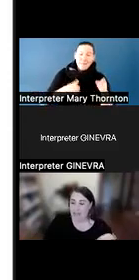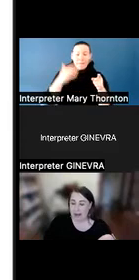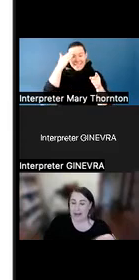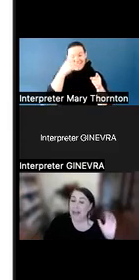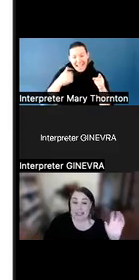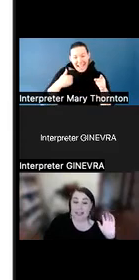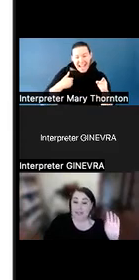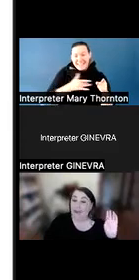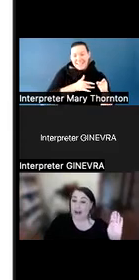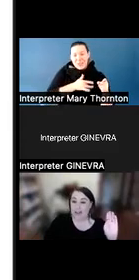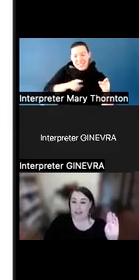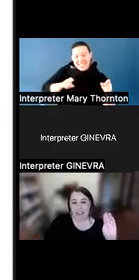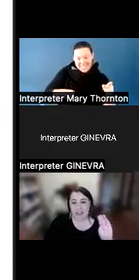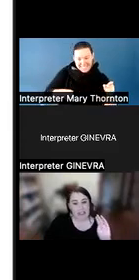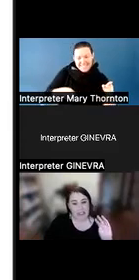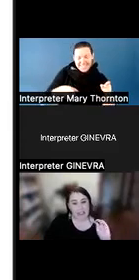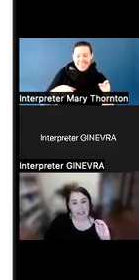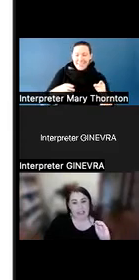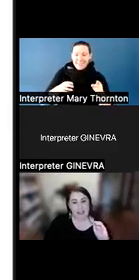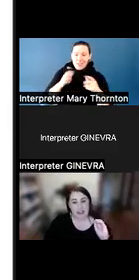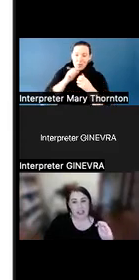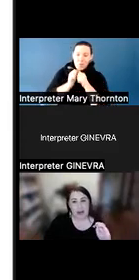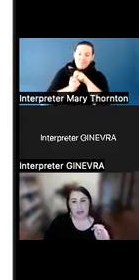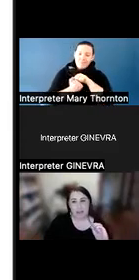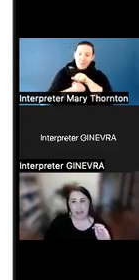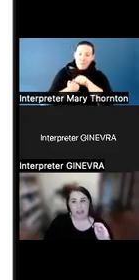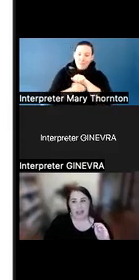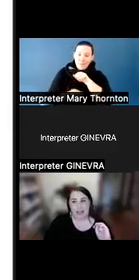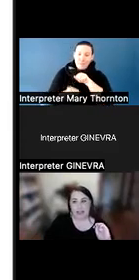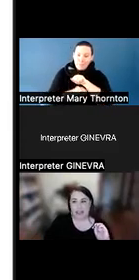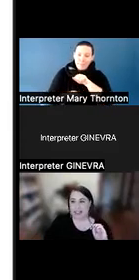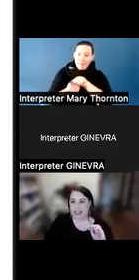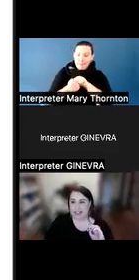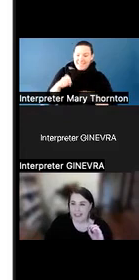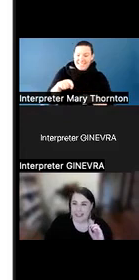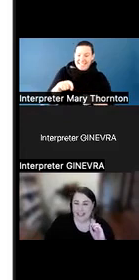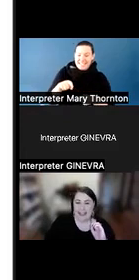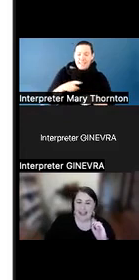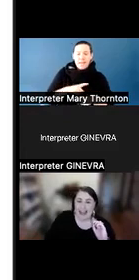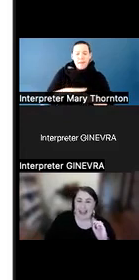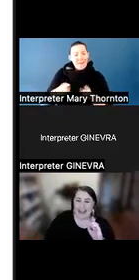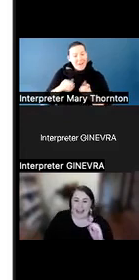But it did for awhile feel like-- I was like, this is just happening because I said I didn't like it.